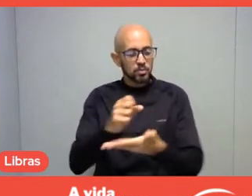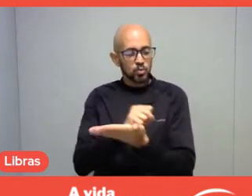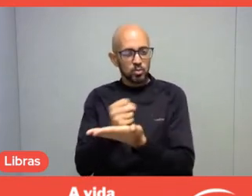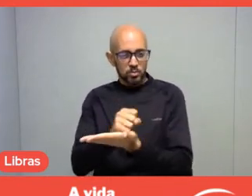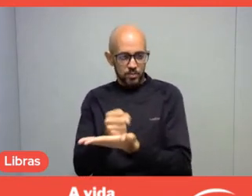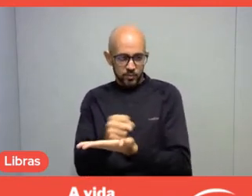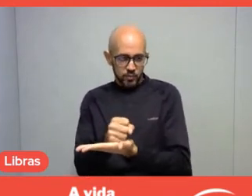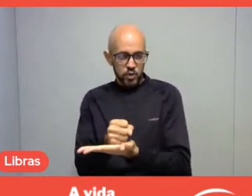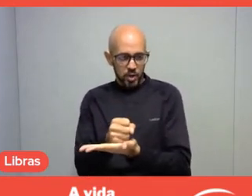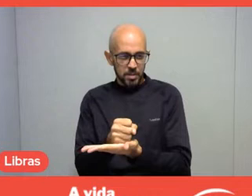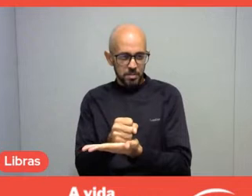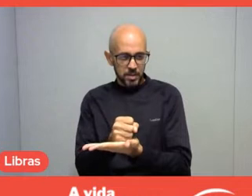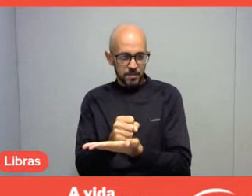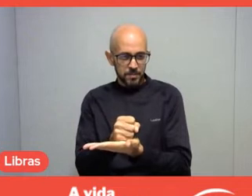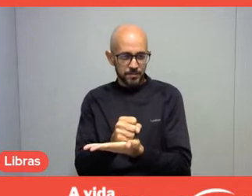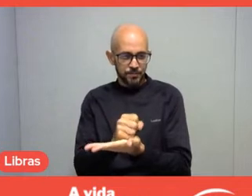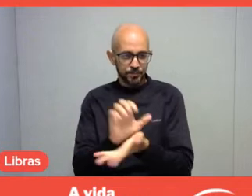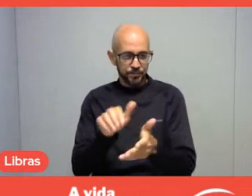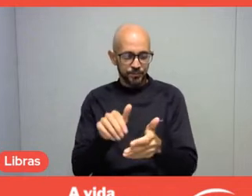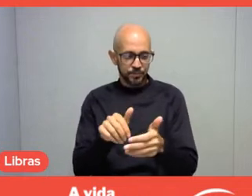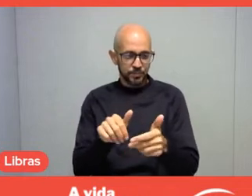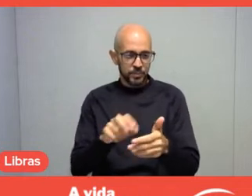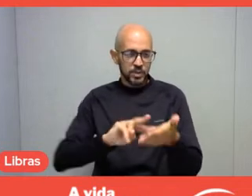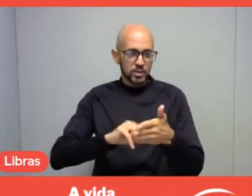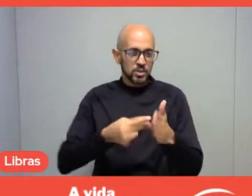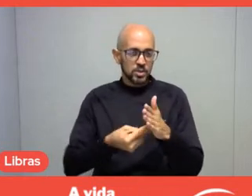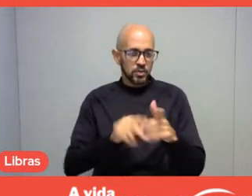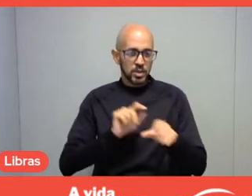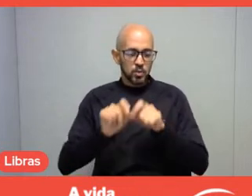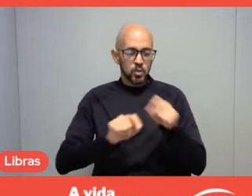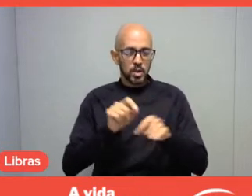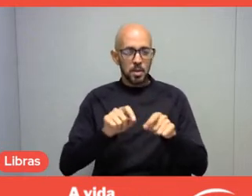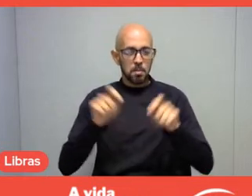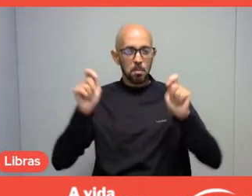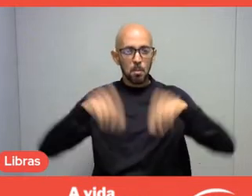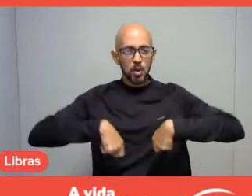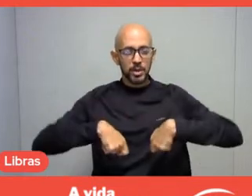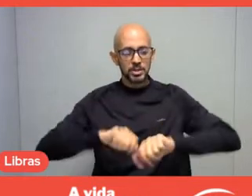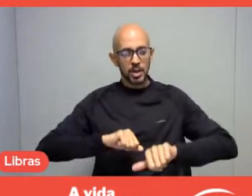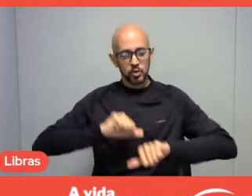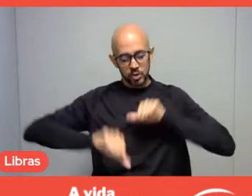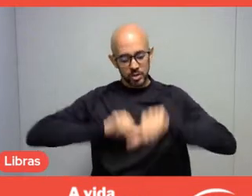That is, there is a potential for social transformation